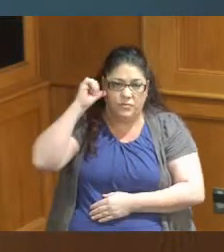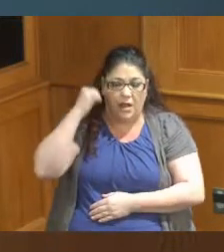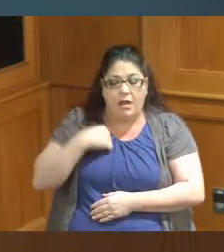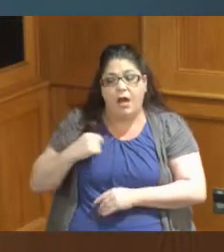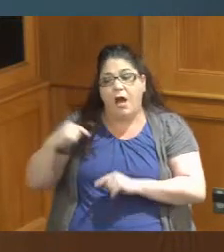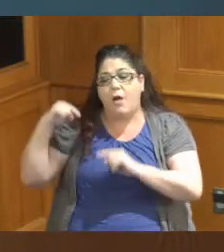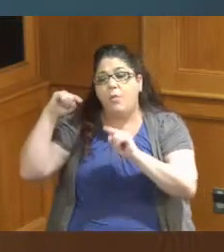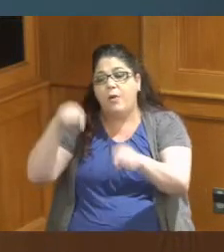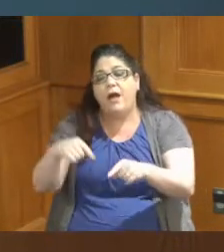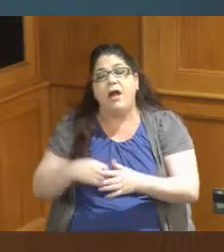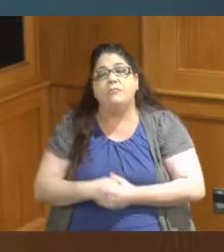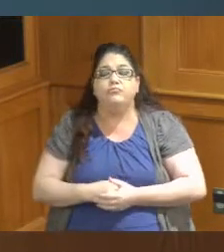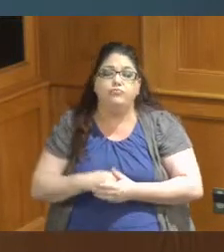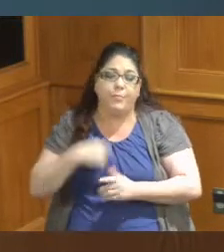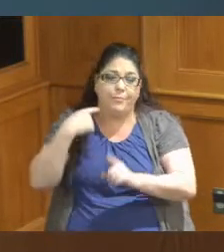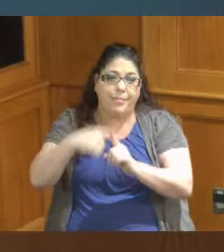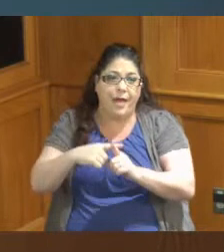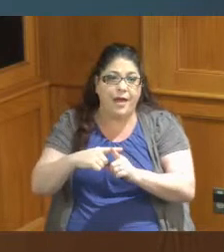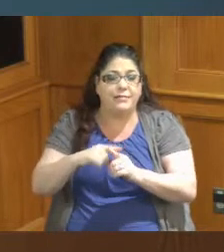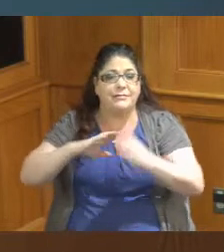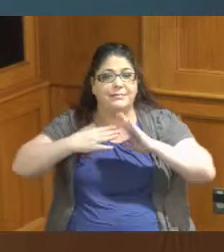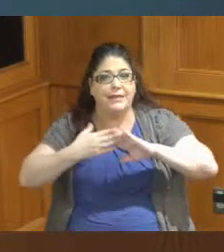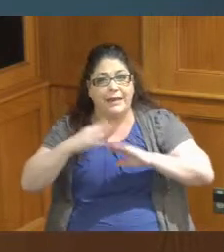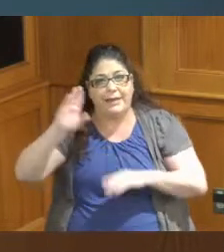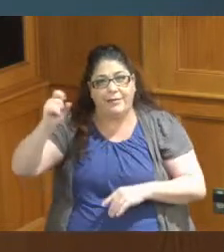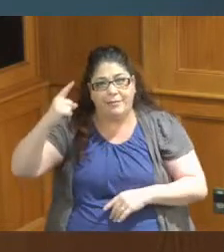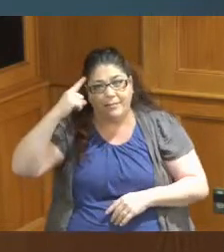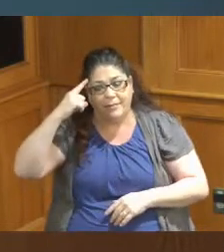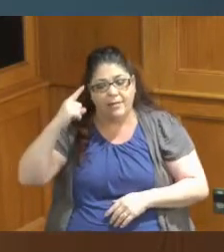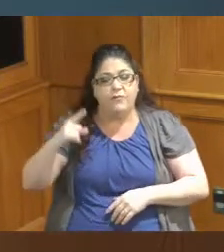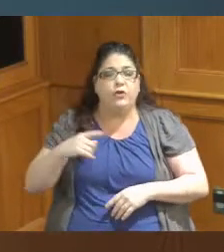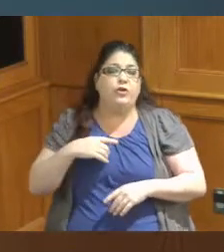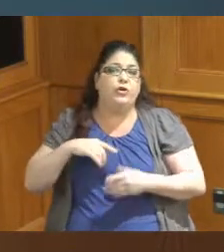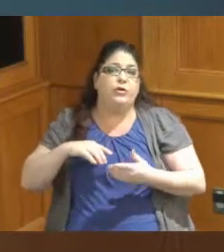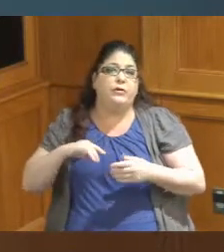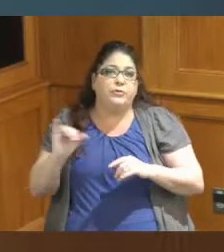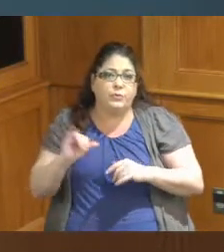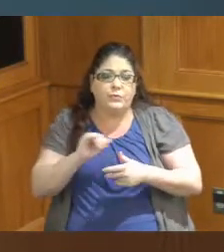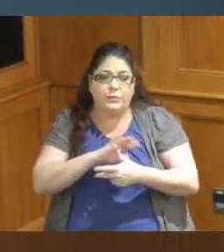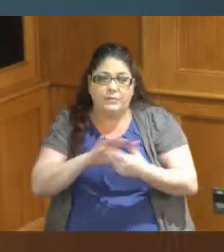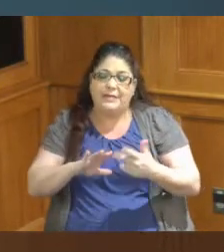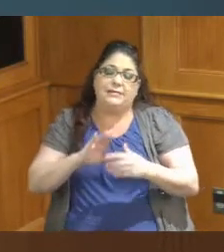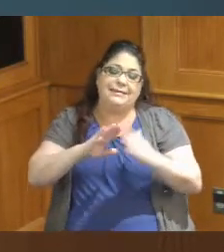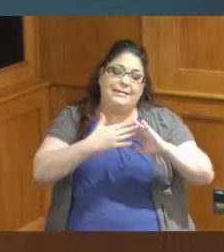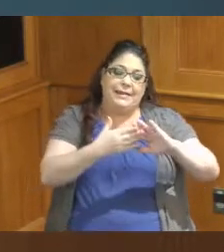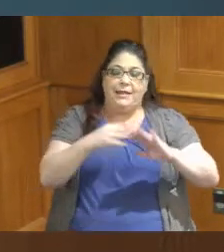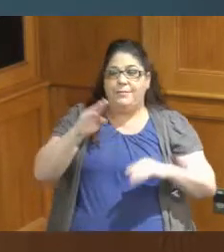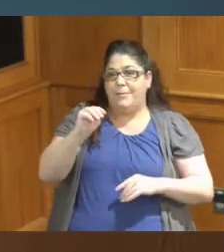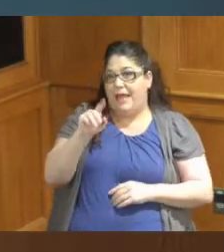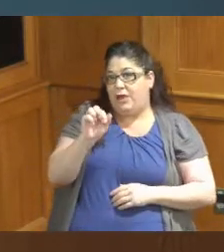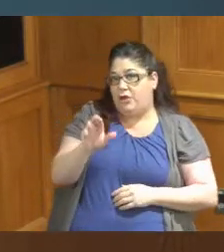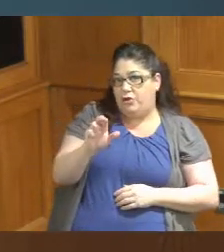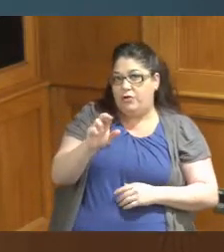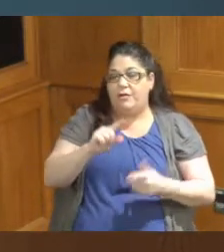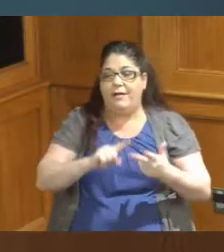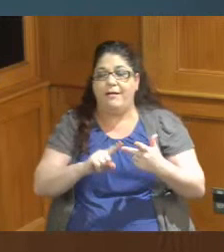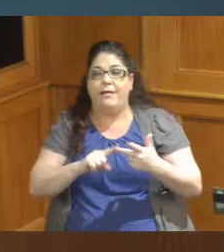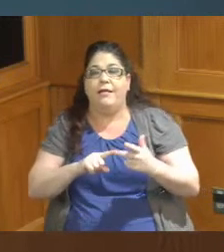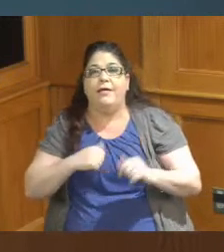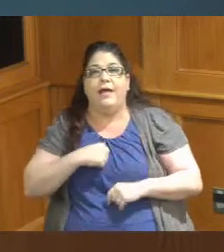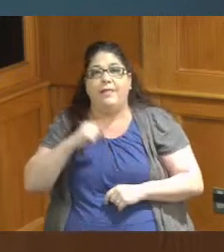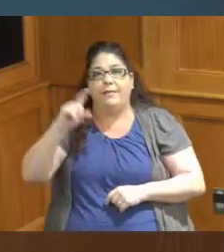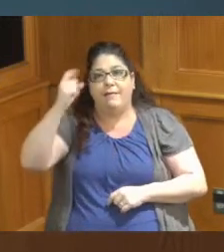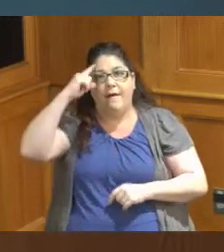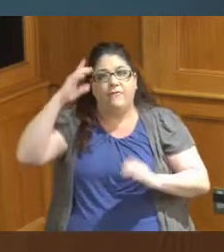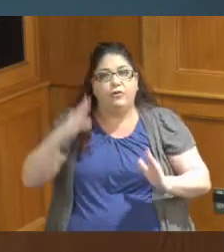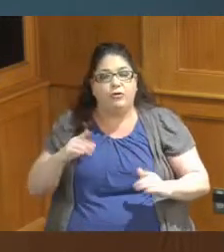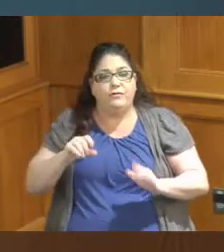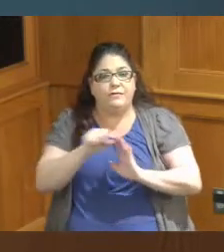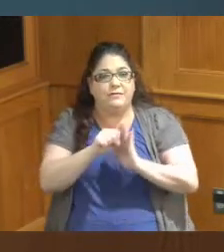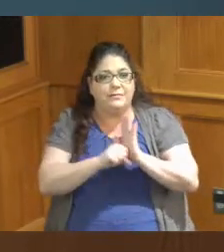along with Mayor and the Governor and the CEO of Kroger's talking about this expansion in Walnut